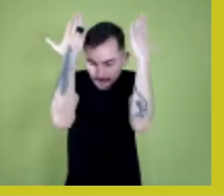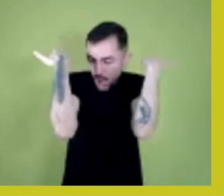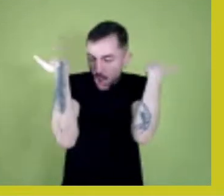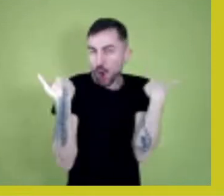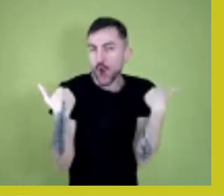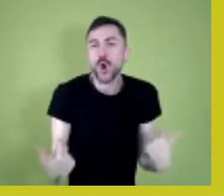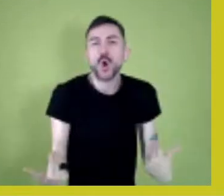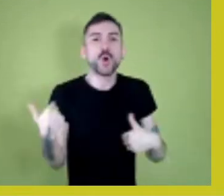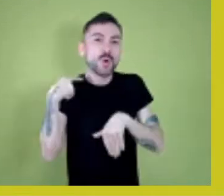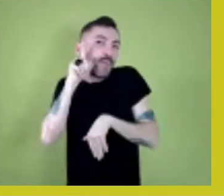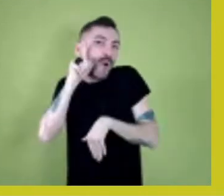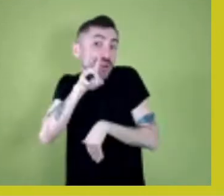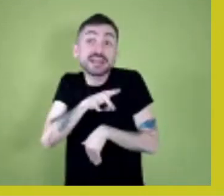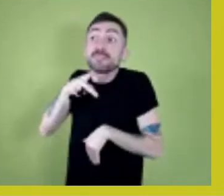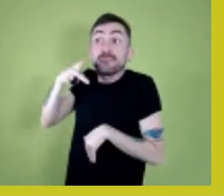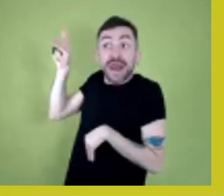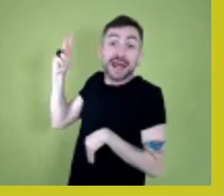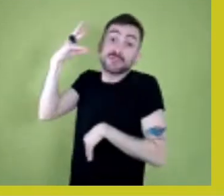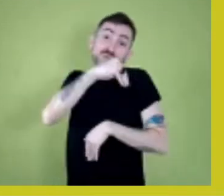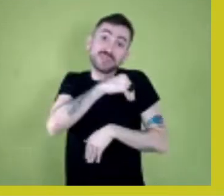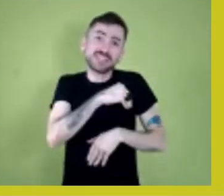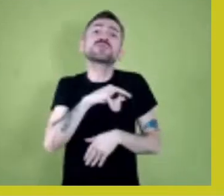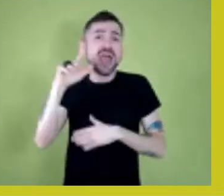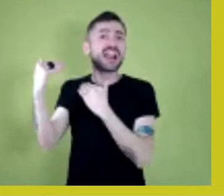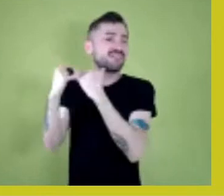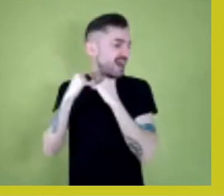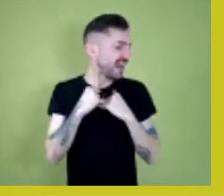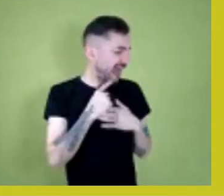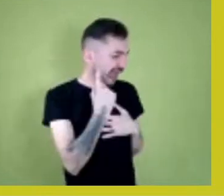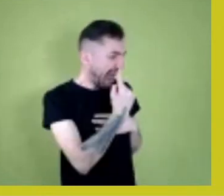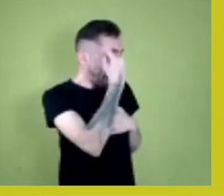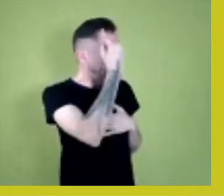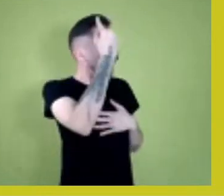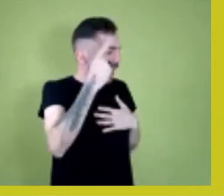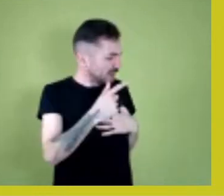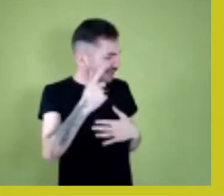but she said I was too thin, too tall! Too ugly!